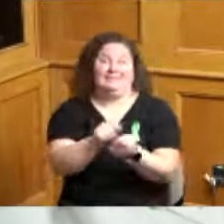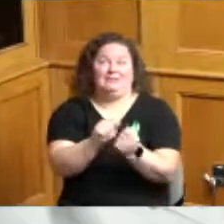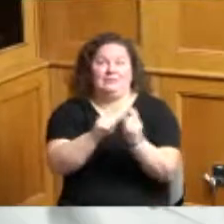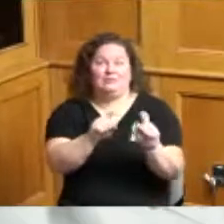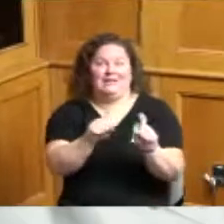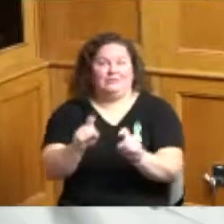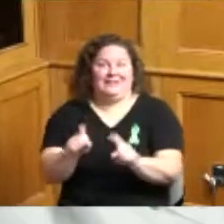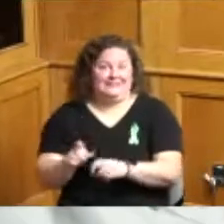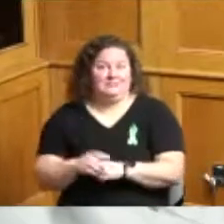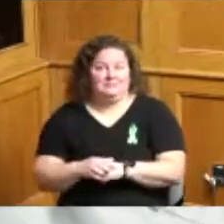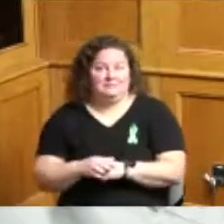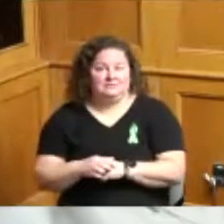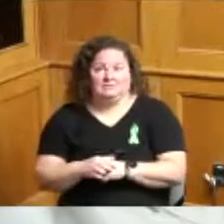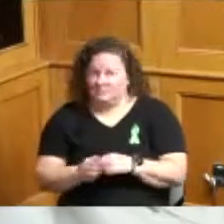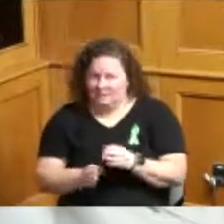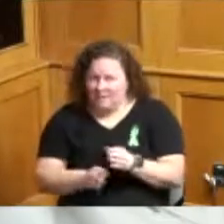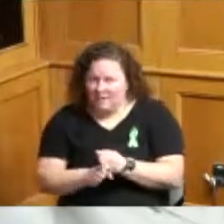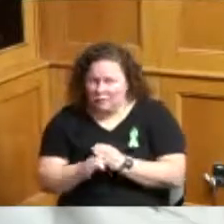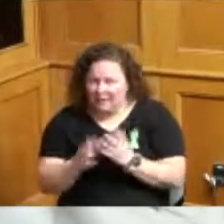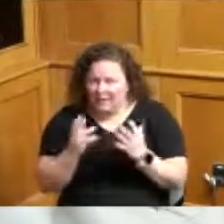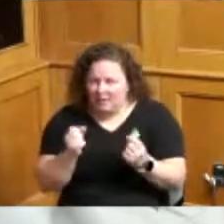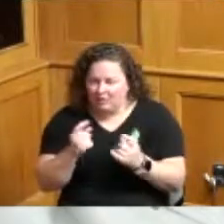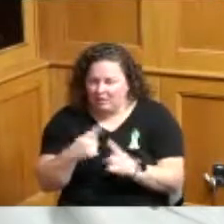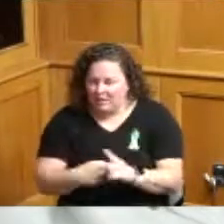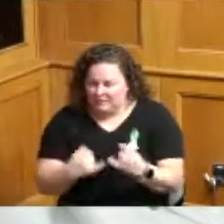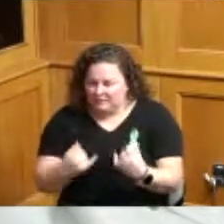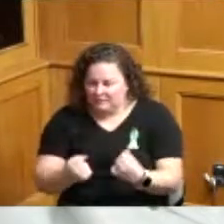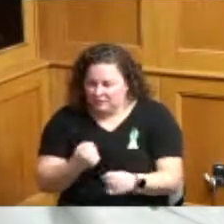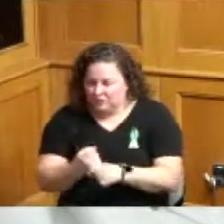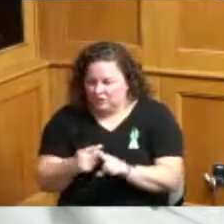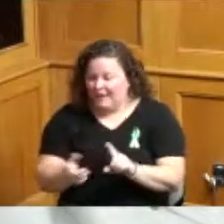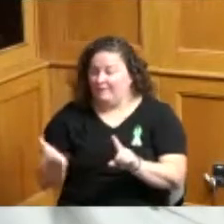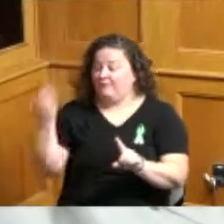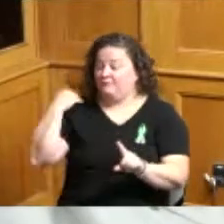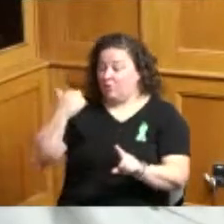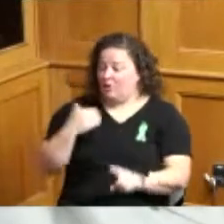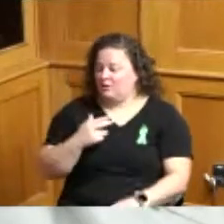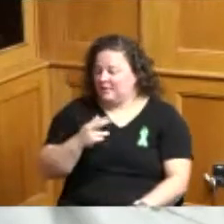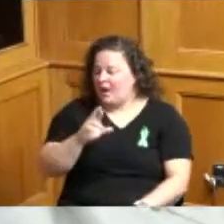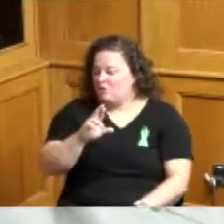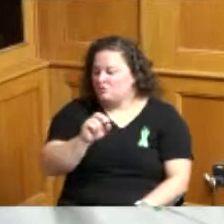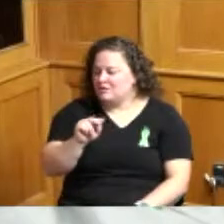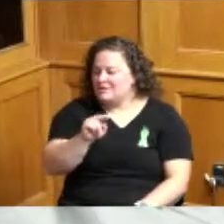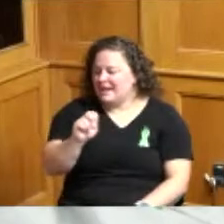minority health month last month already helped myself but please still get out and get moving